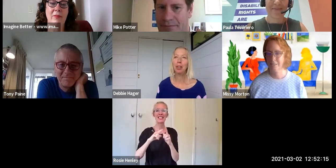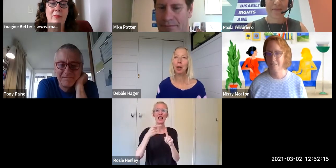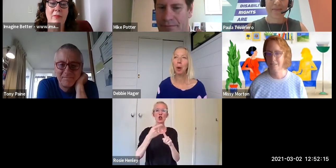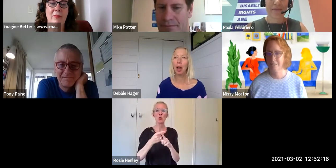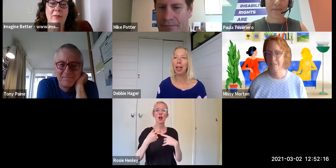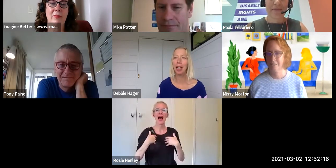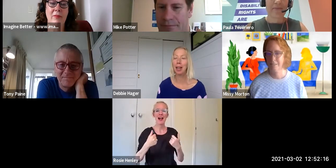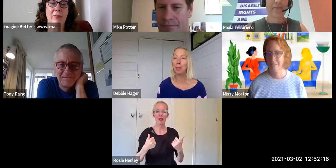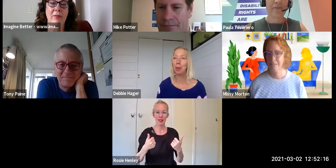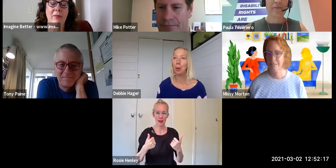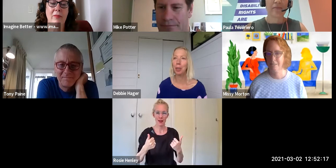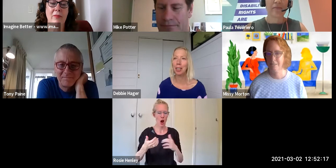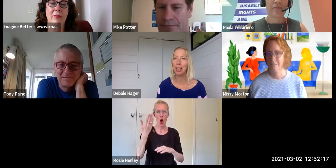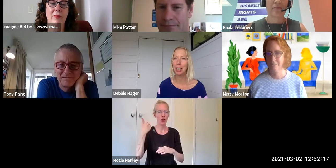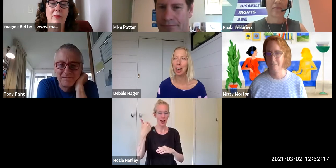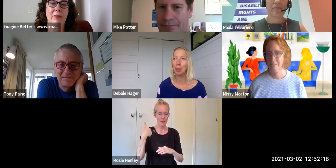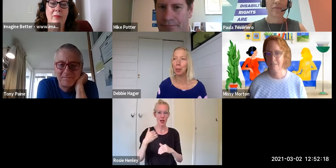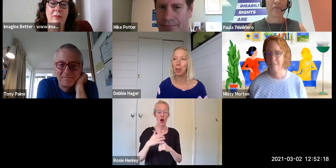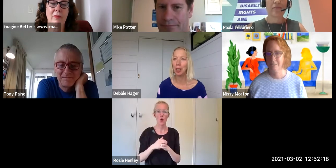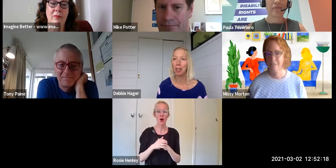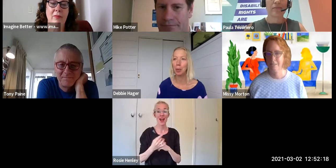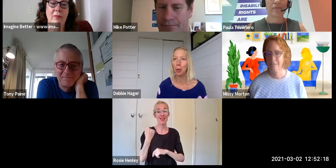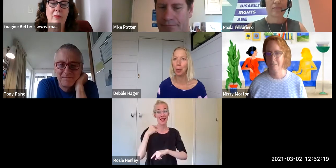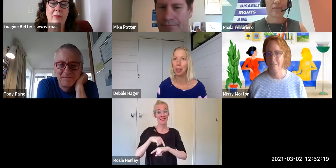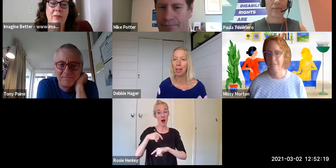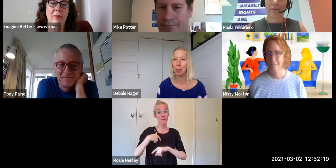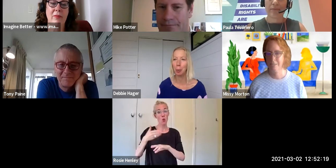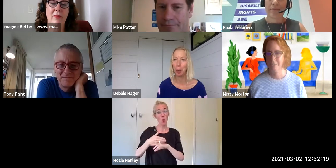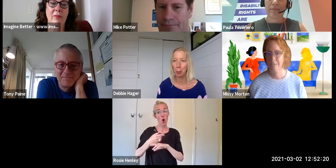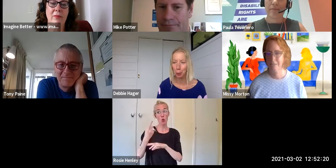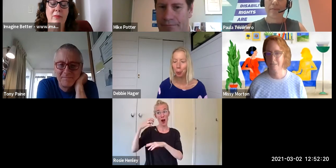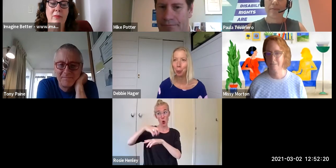wondering why the organisation that I was with didn't work with disabled people.